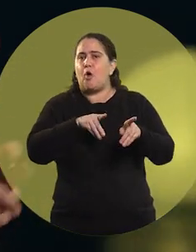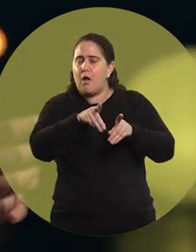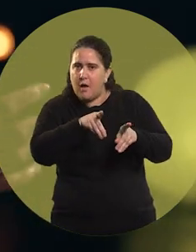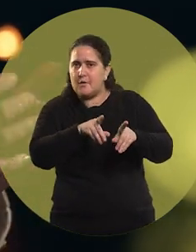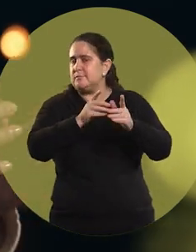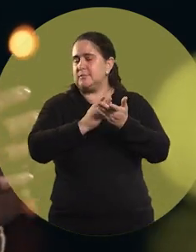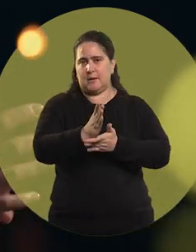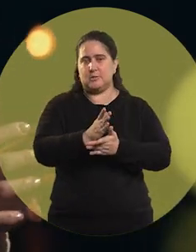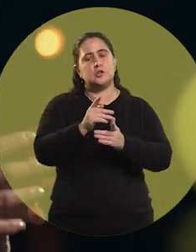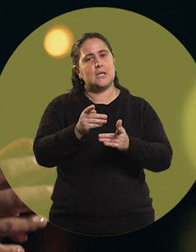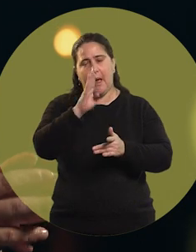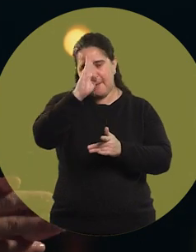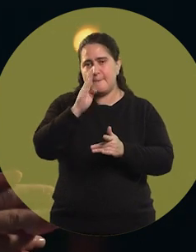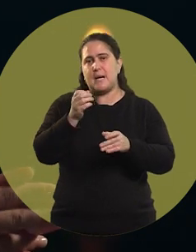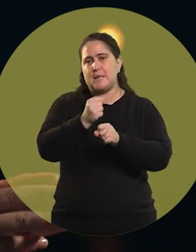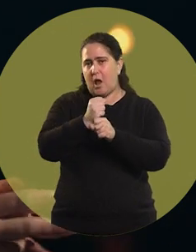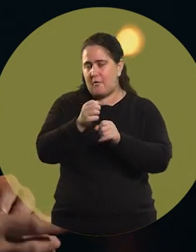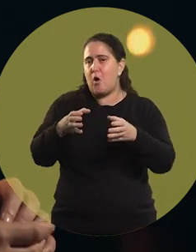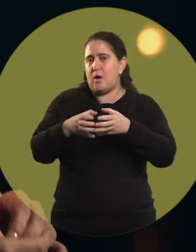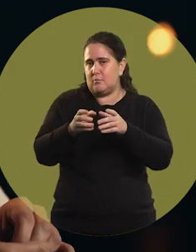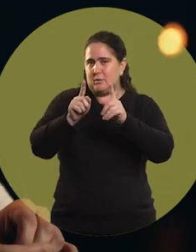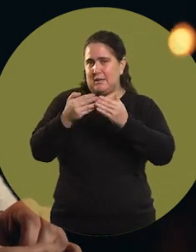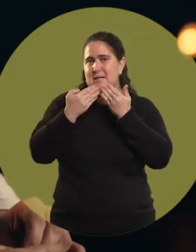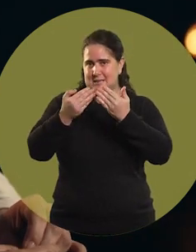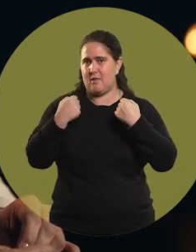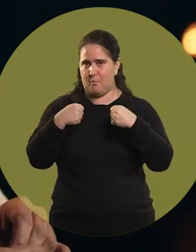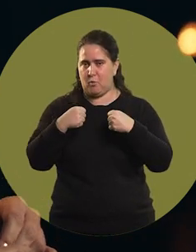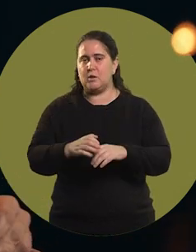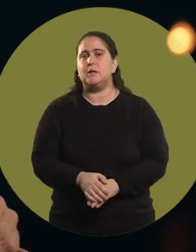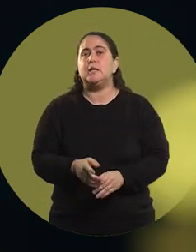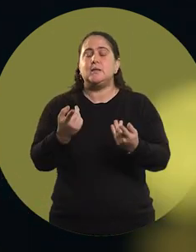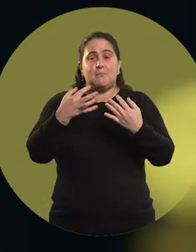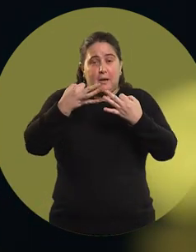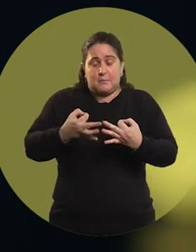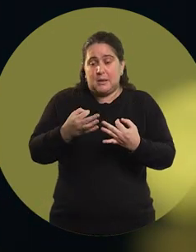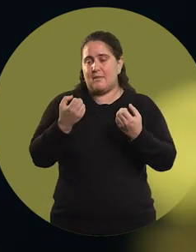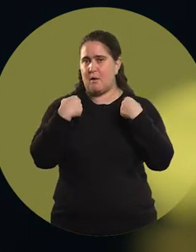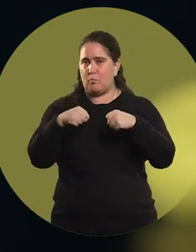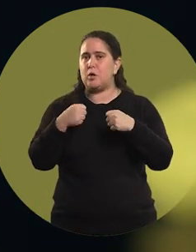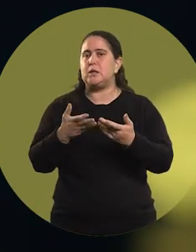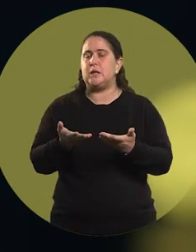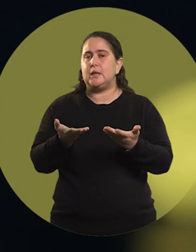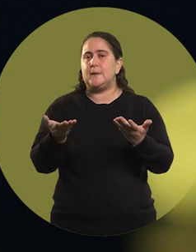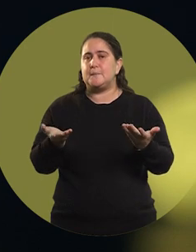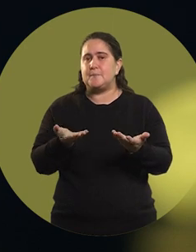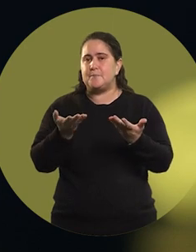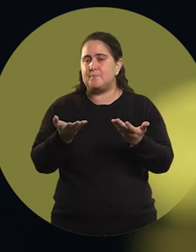and you learn to work as a team. So, to me sports